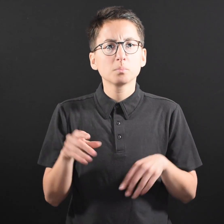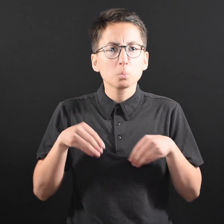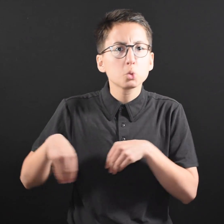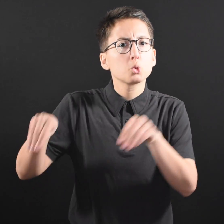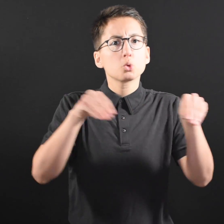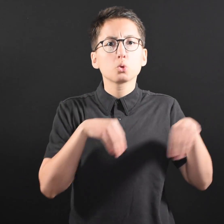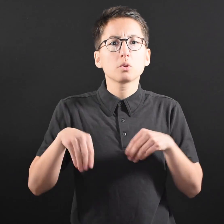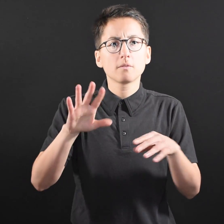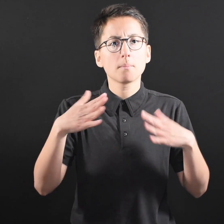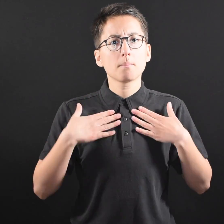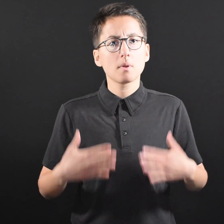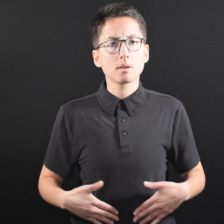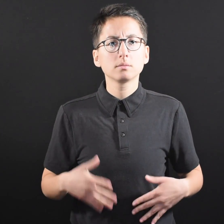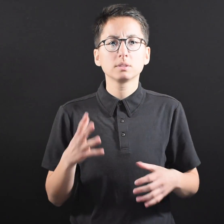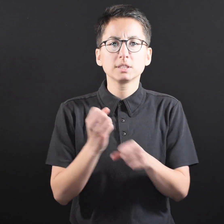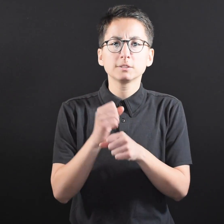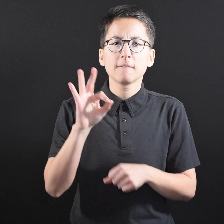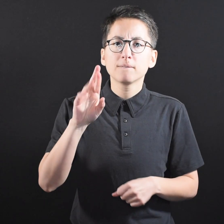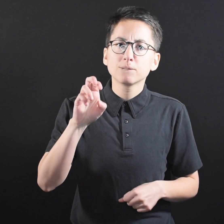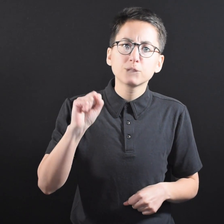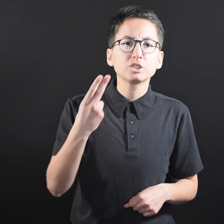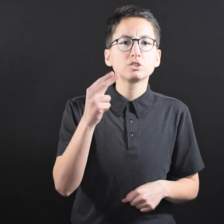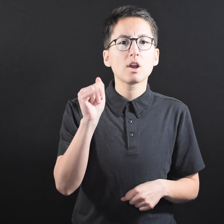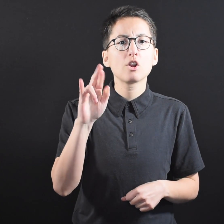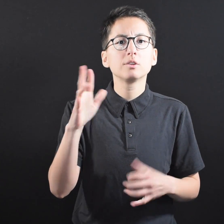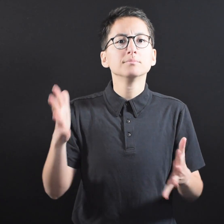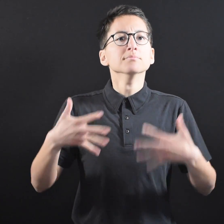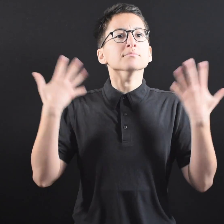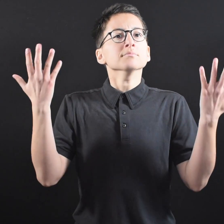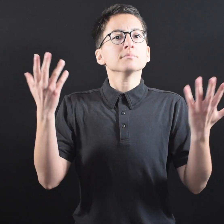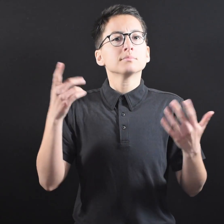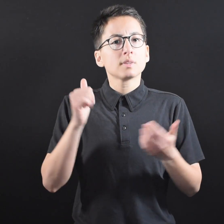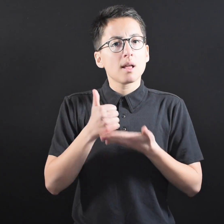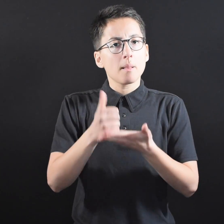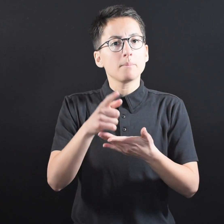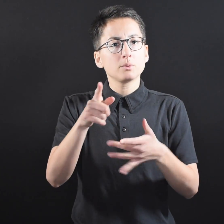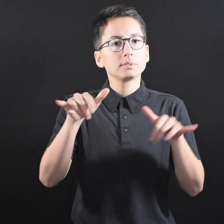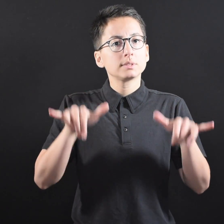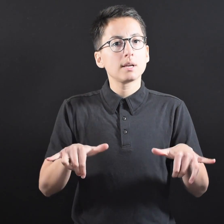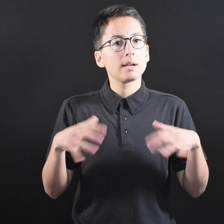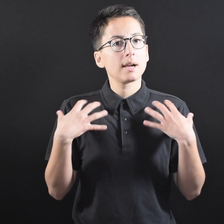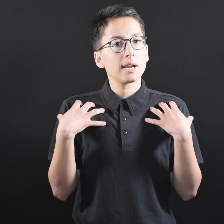encouraged during the stay safe order. Moving your body and getting fresh air can help you